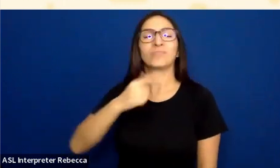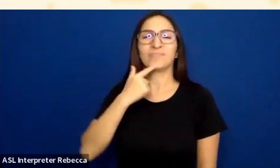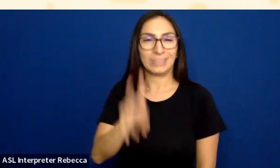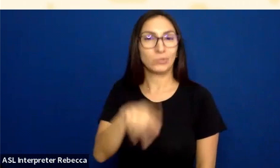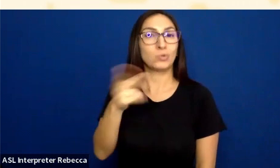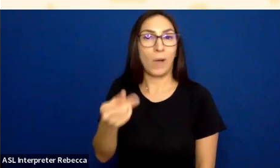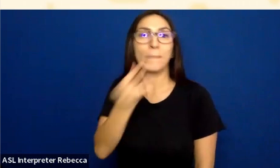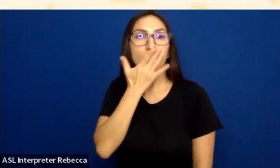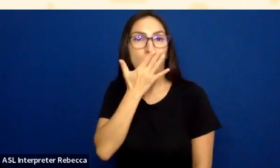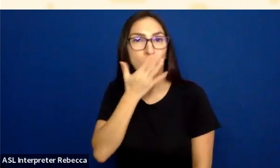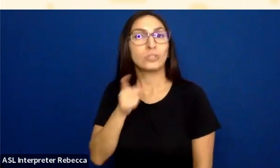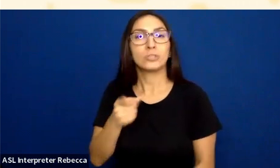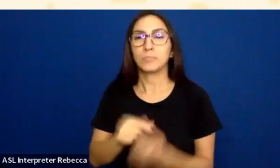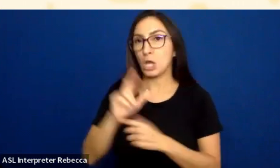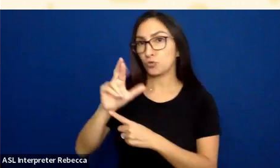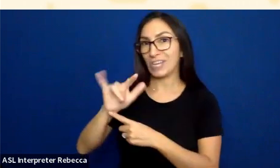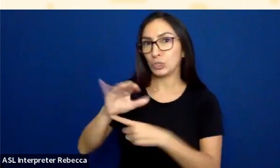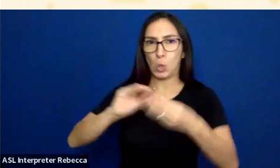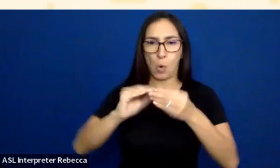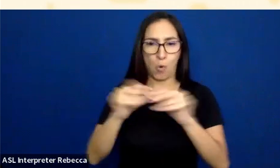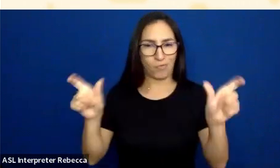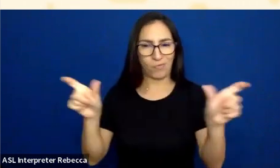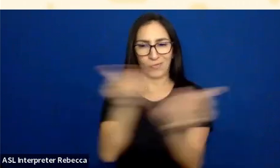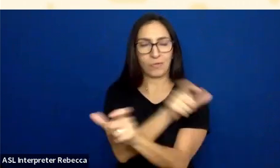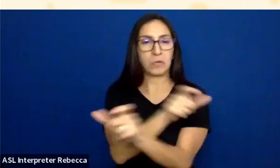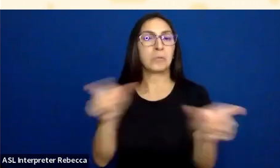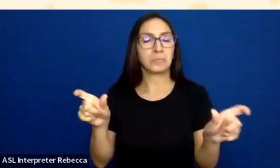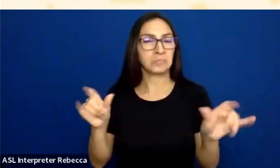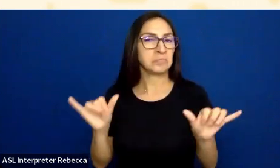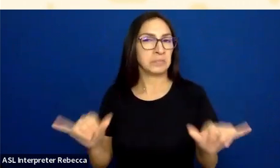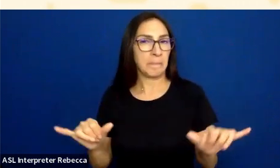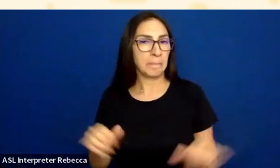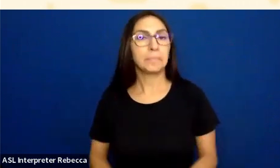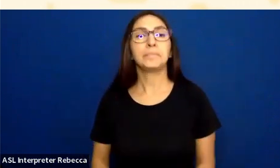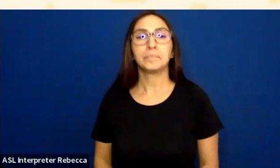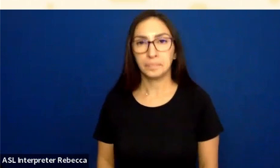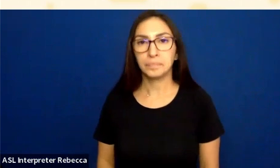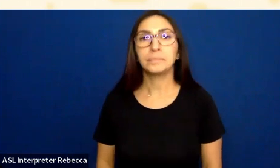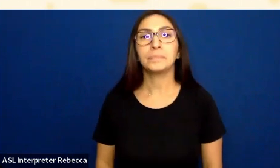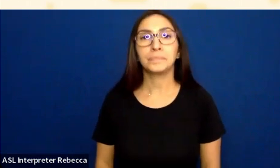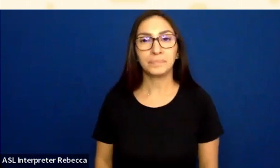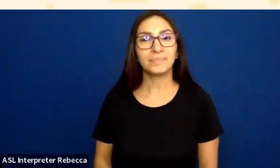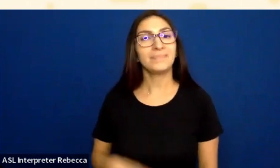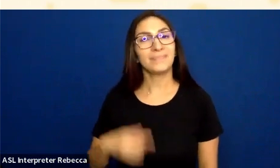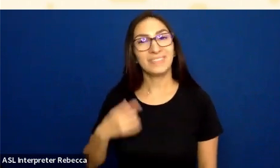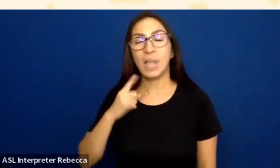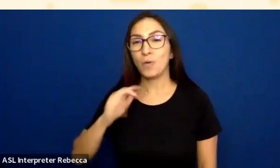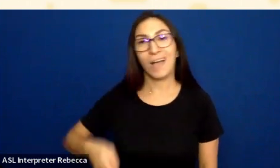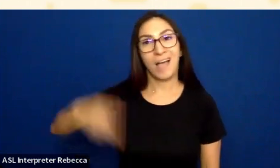Now, this is a lot of contrast, and the highest isn't always best. A lot of black and white can be kind of jarring.